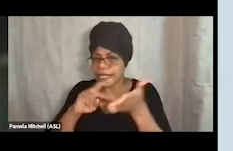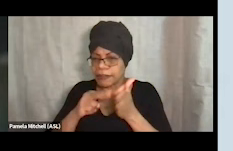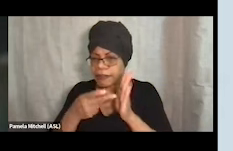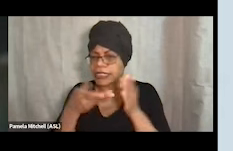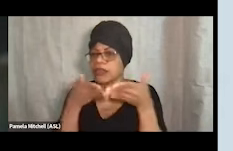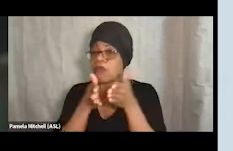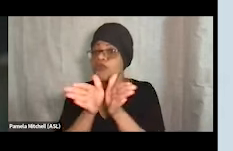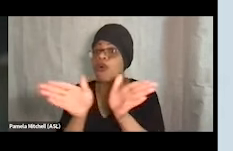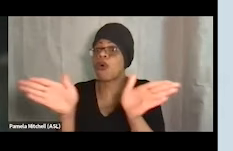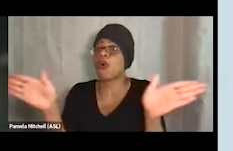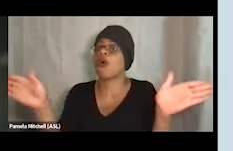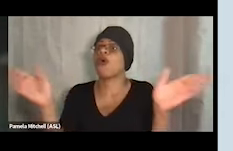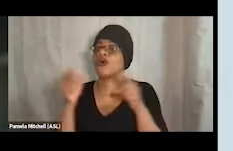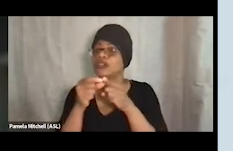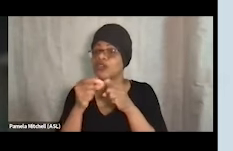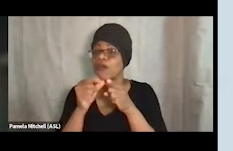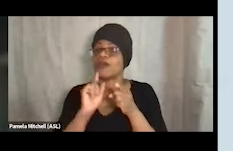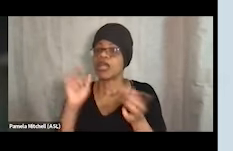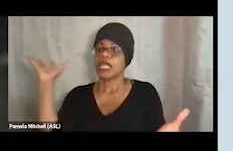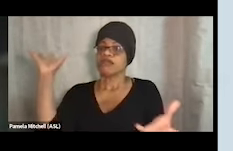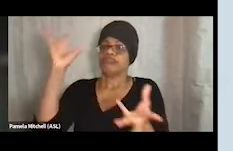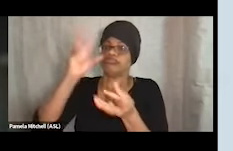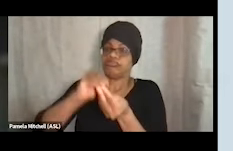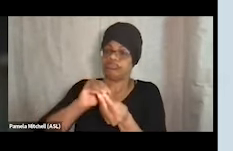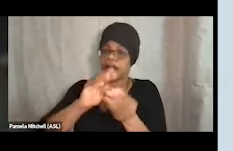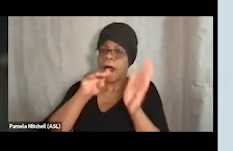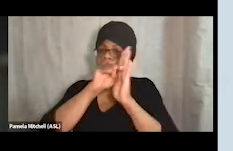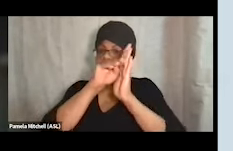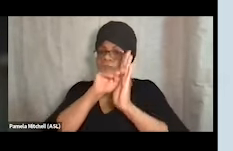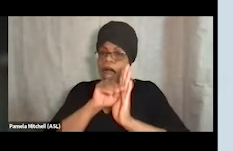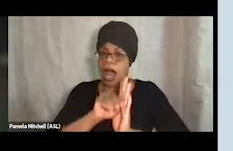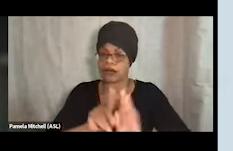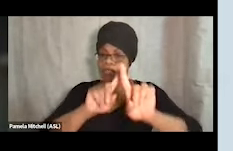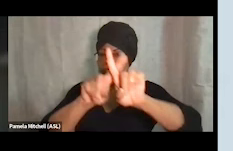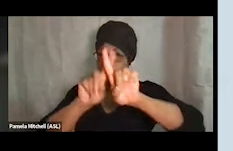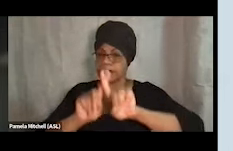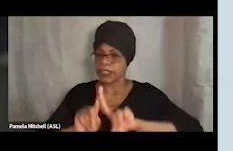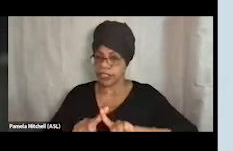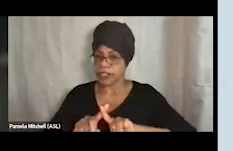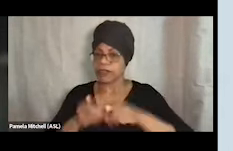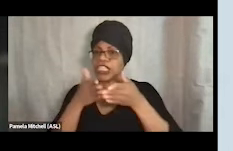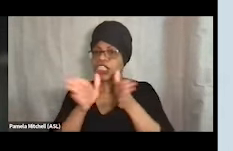It's quite kind of encompassing of a lot of different models. So in general, a low-barrier shelter